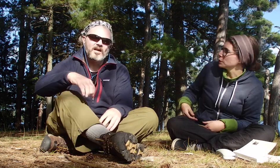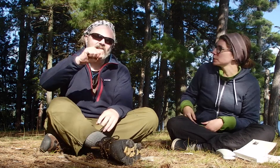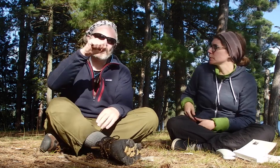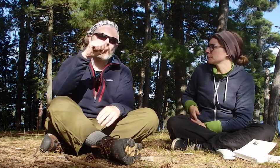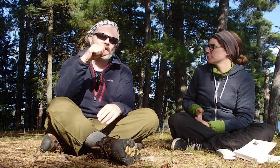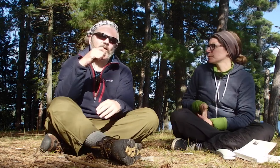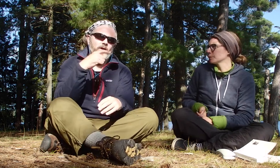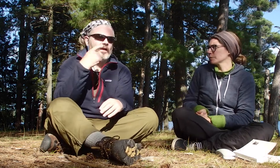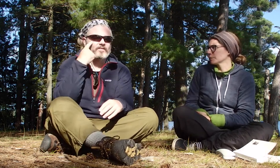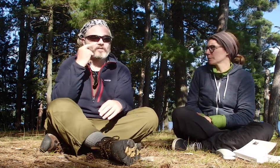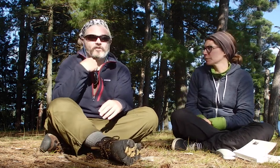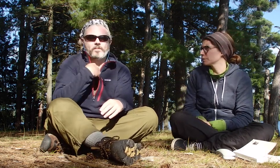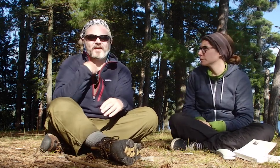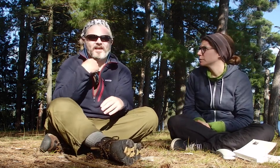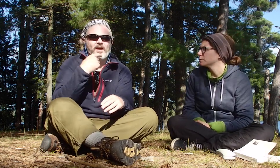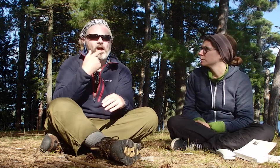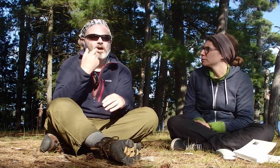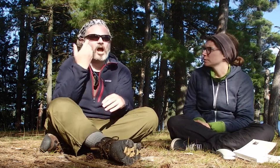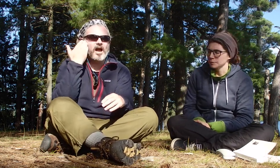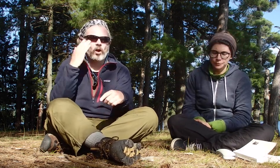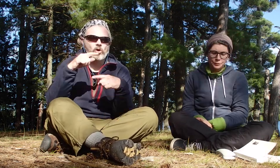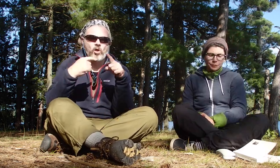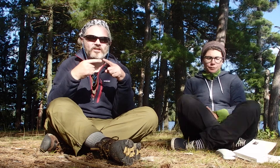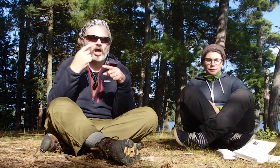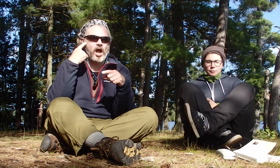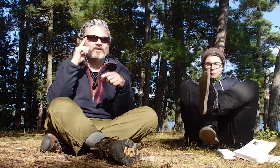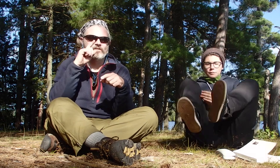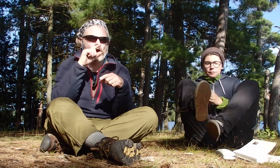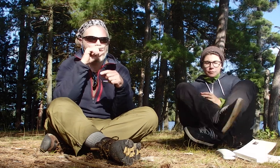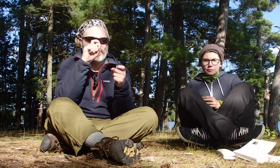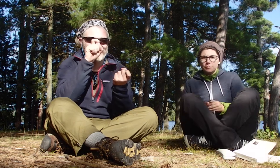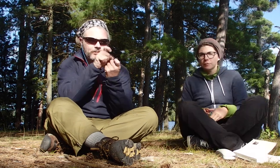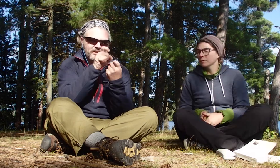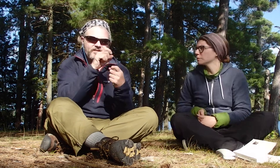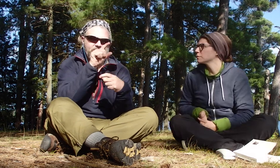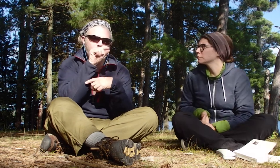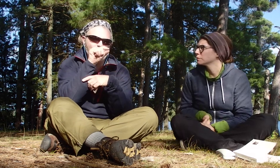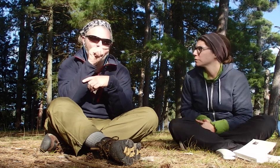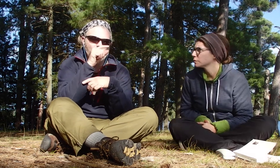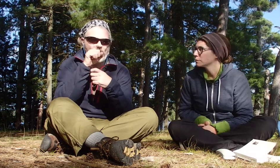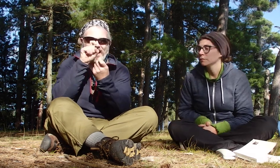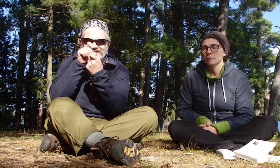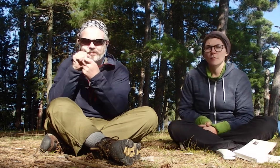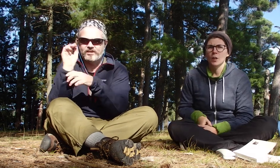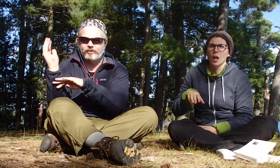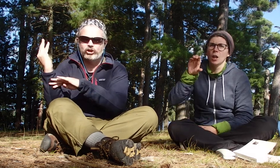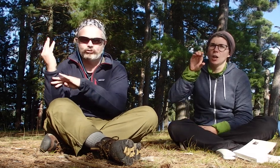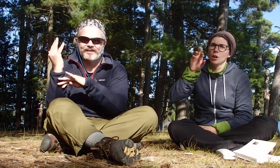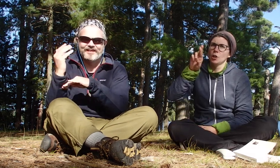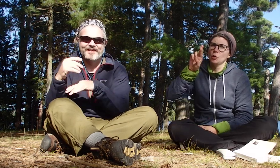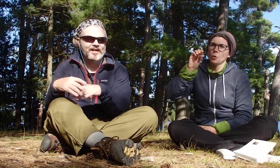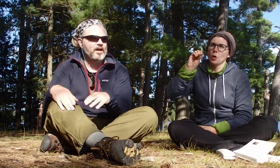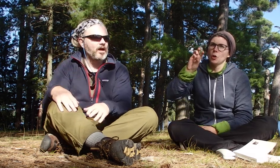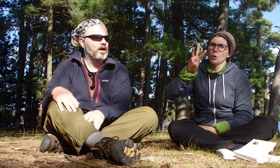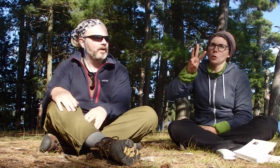Yeah, even for me, I don't know the sign for that specific bird or that specific tree.